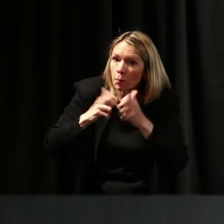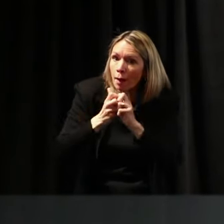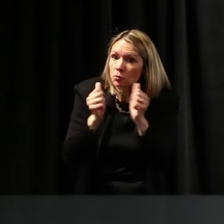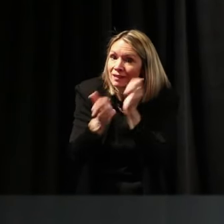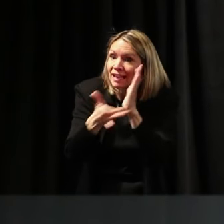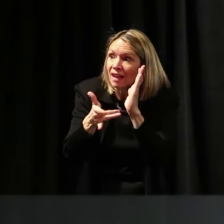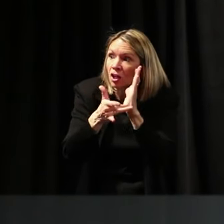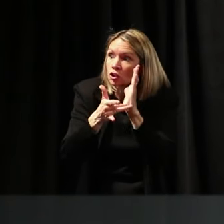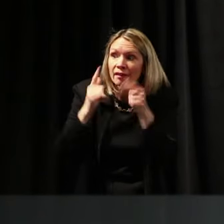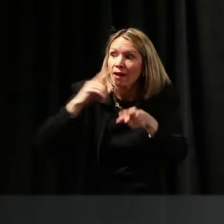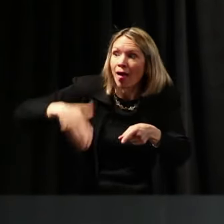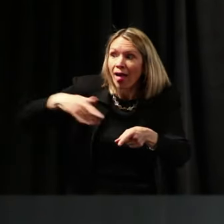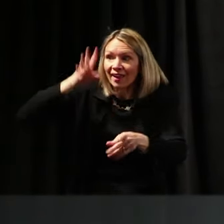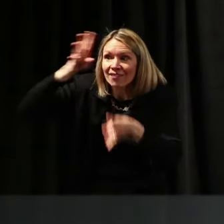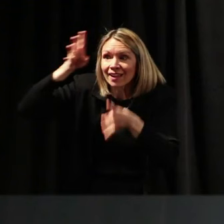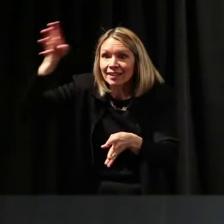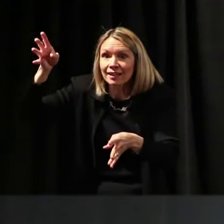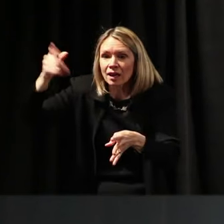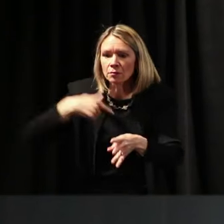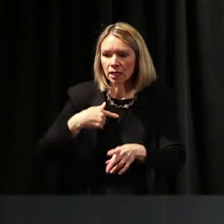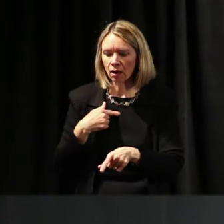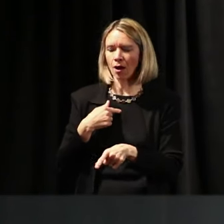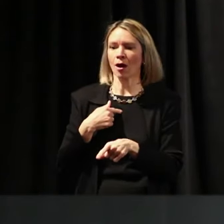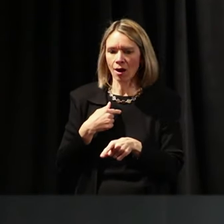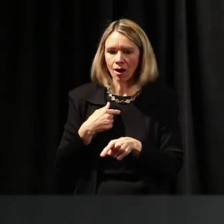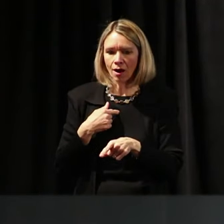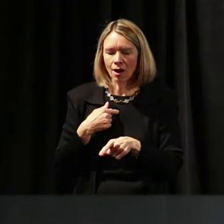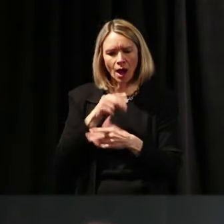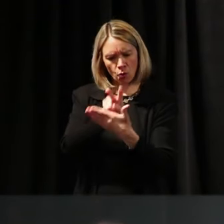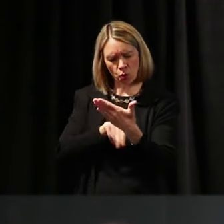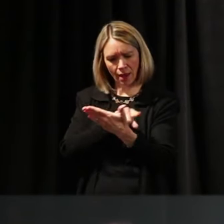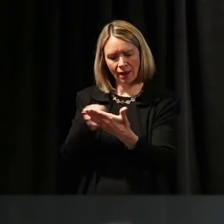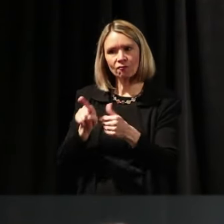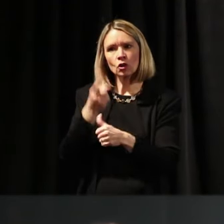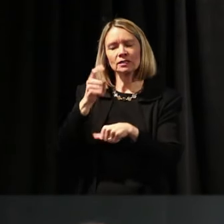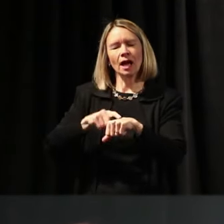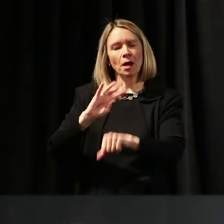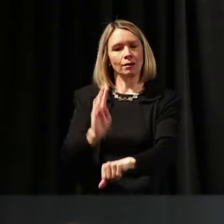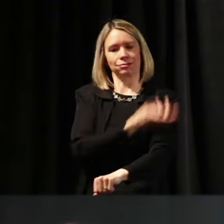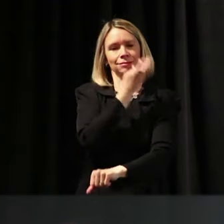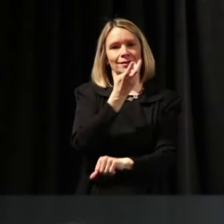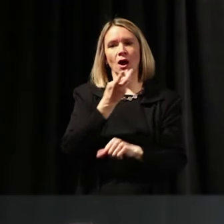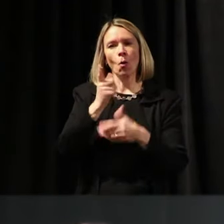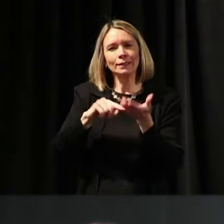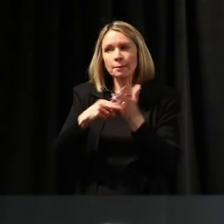“Whoa, what does that mean for me?” When I step in the classroom, And I have this book, and